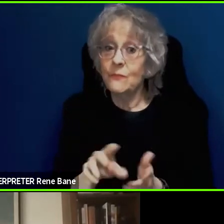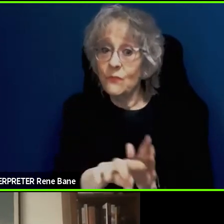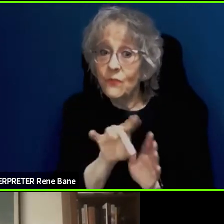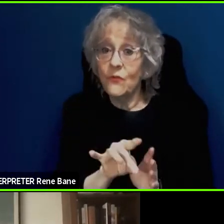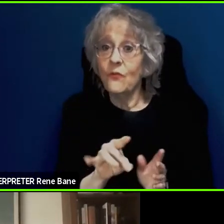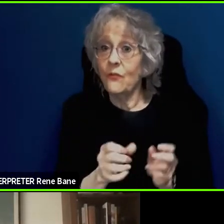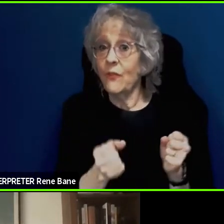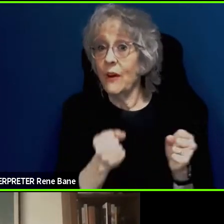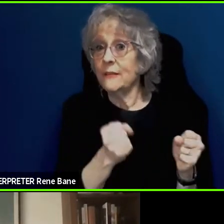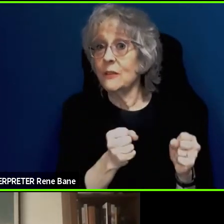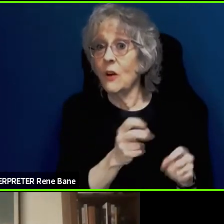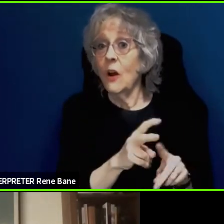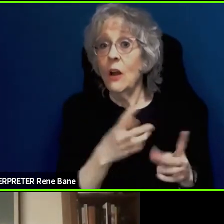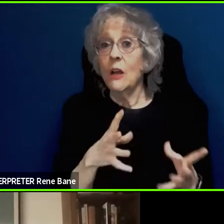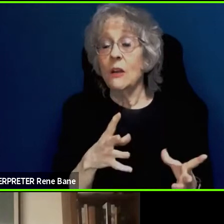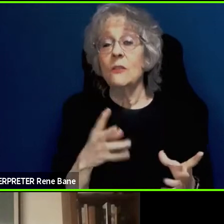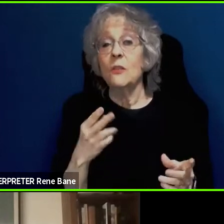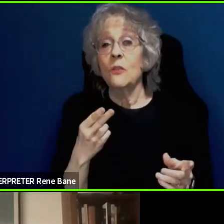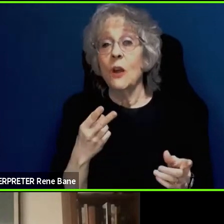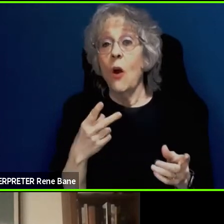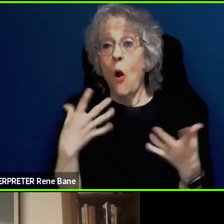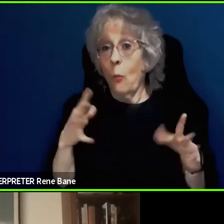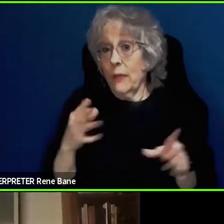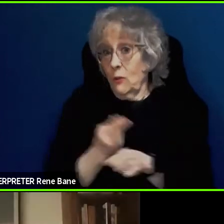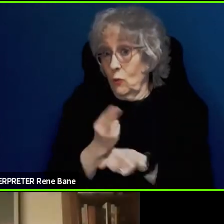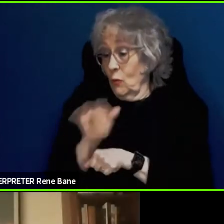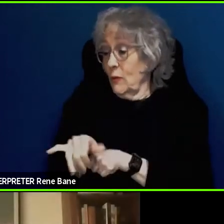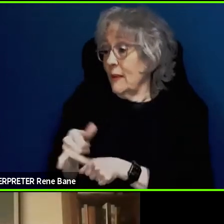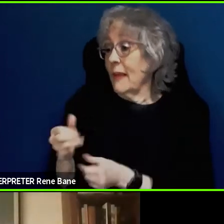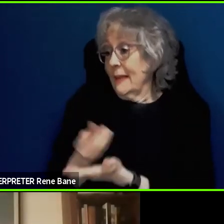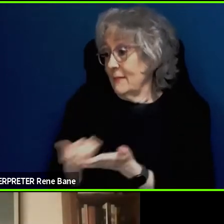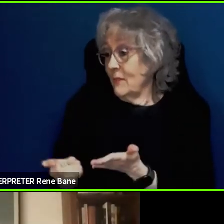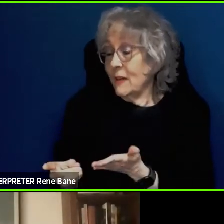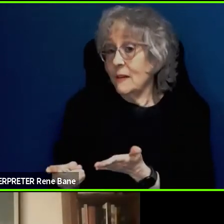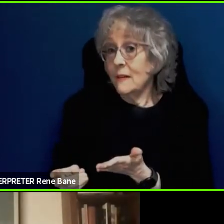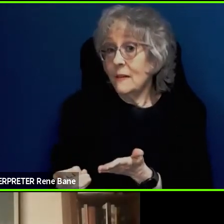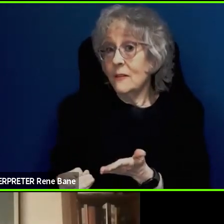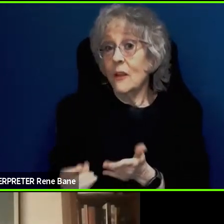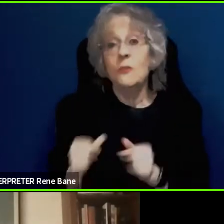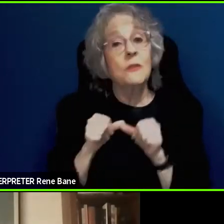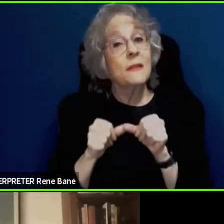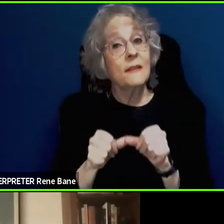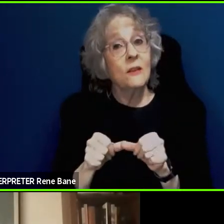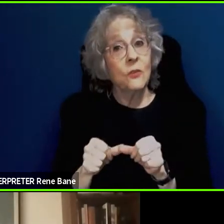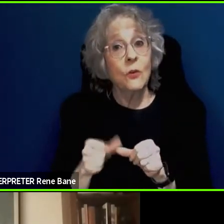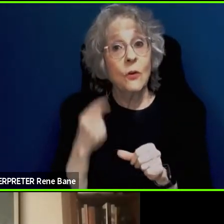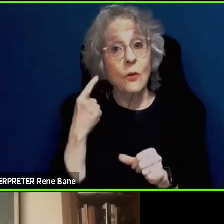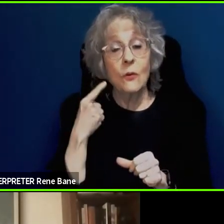and you would continue the communication using the same mechanism. Including if you did it through a